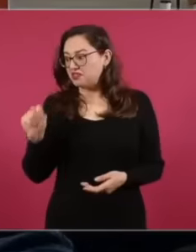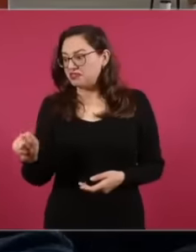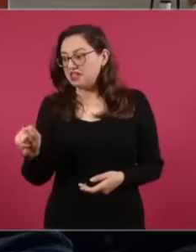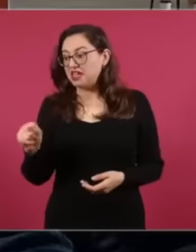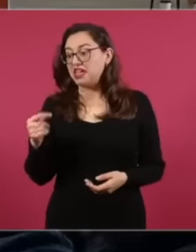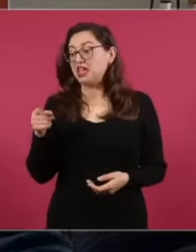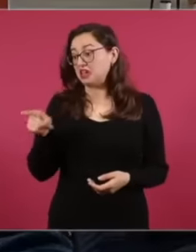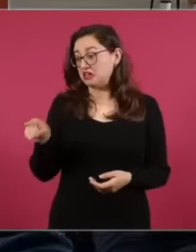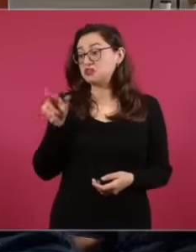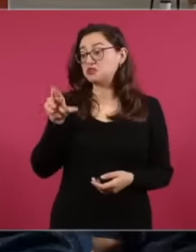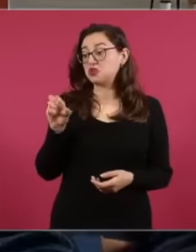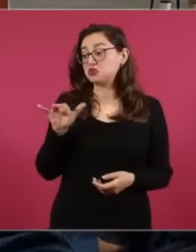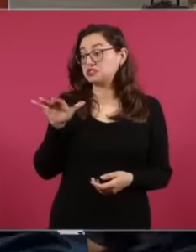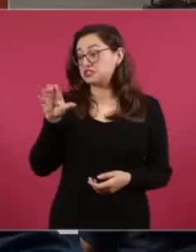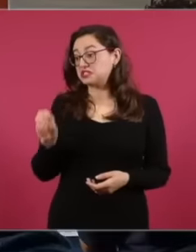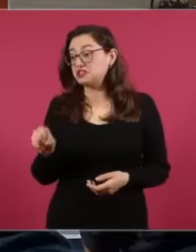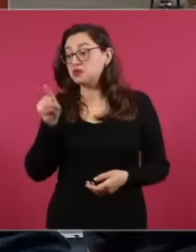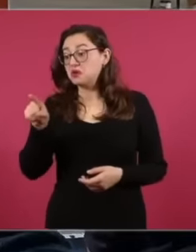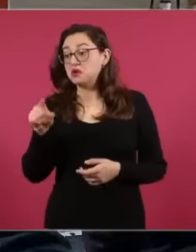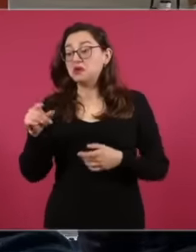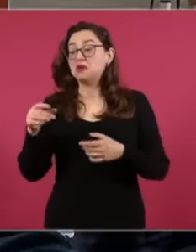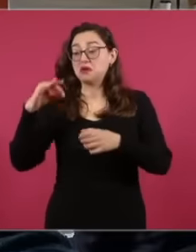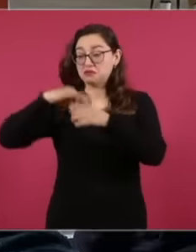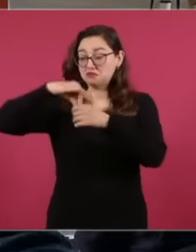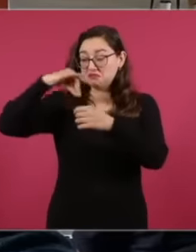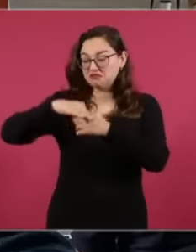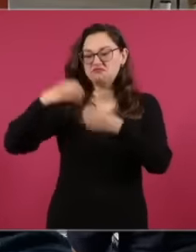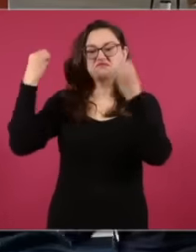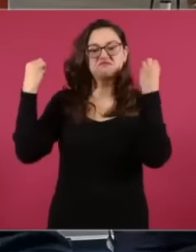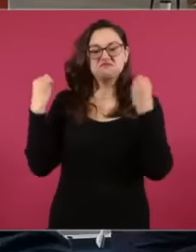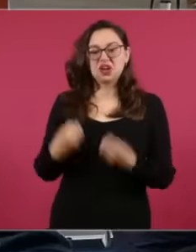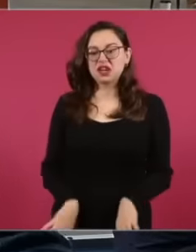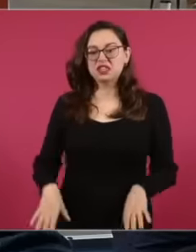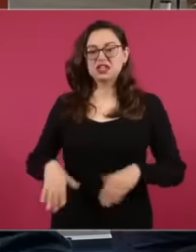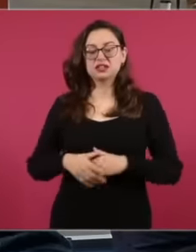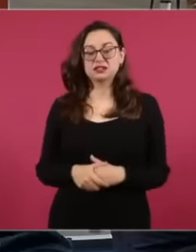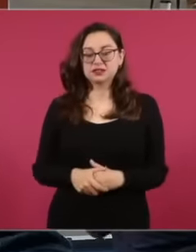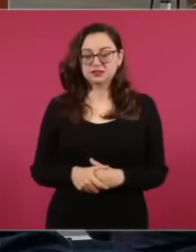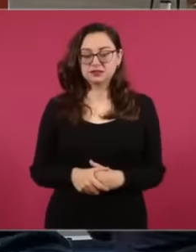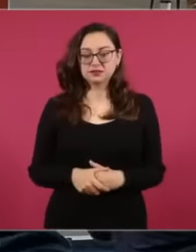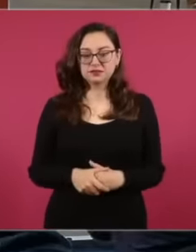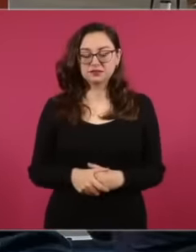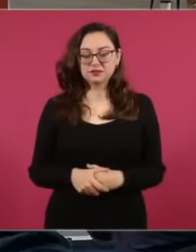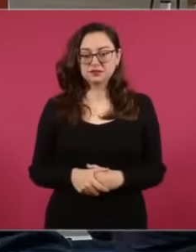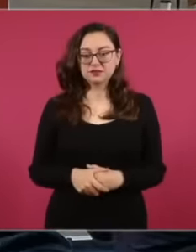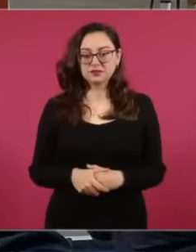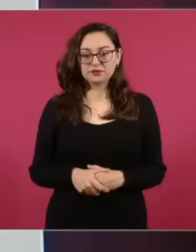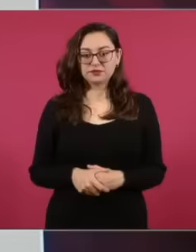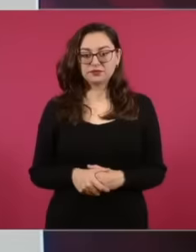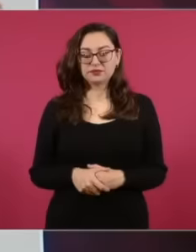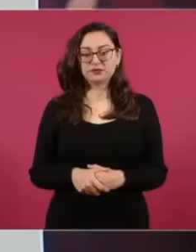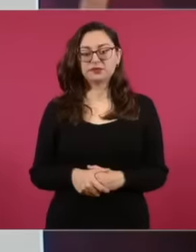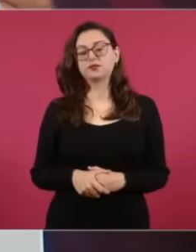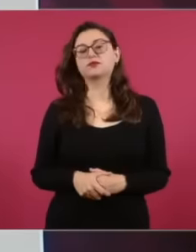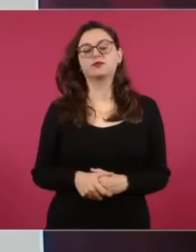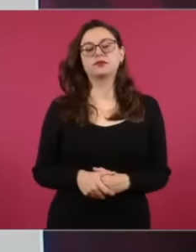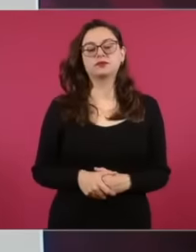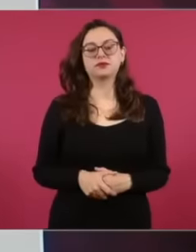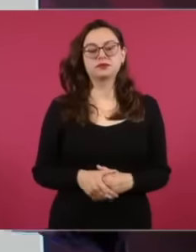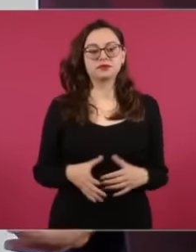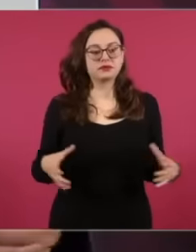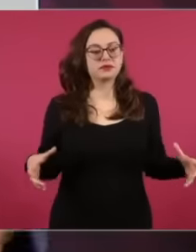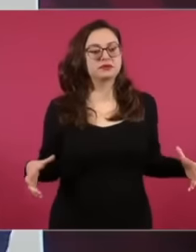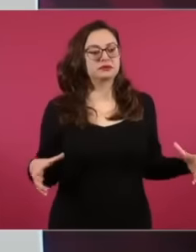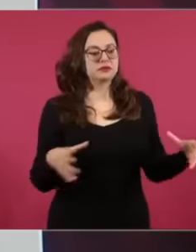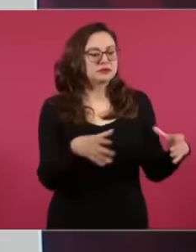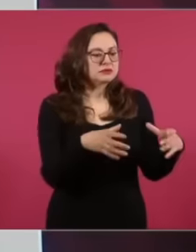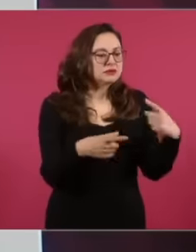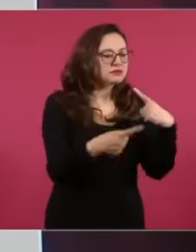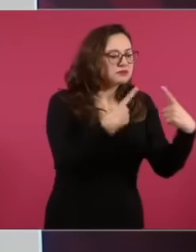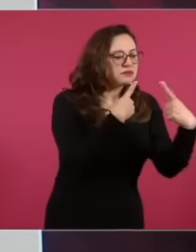of transformation were going to lose. Veracruz did little, not this,